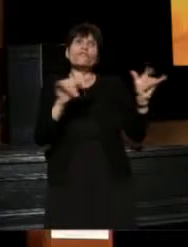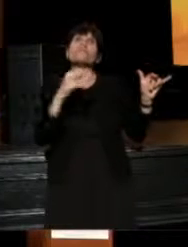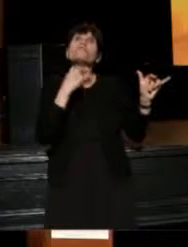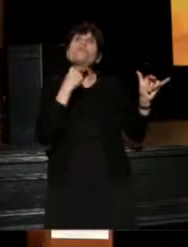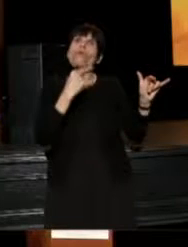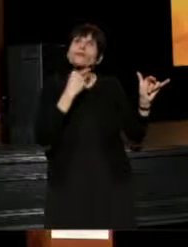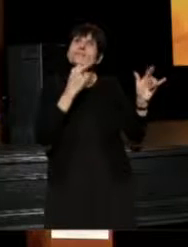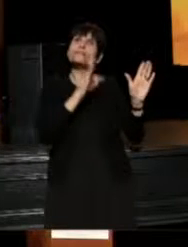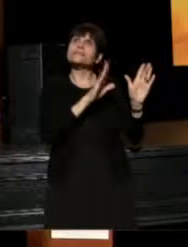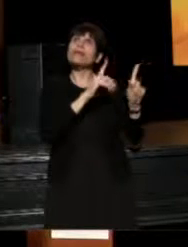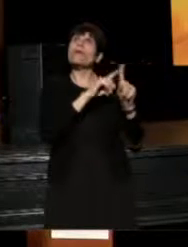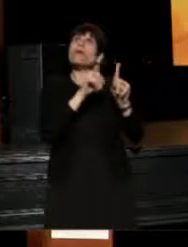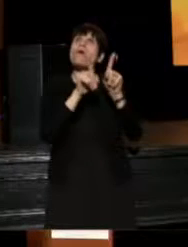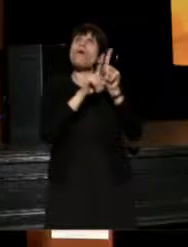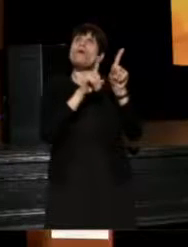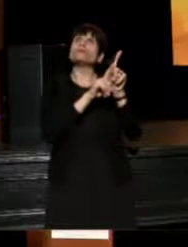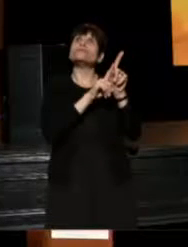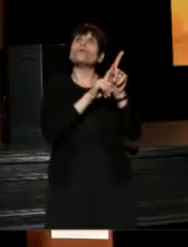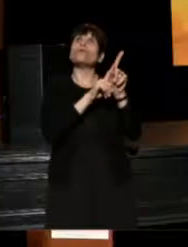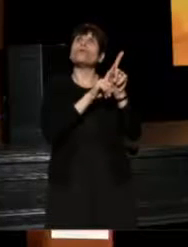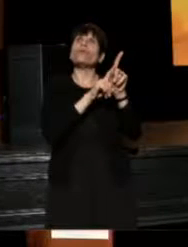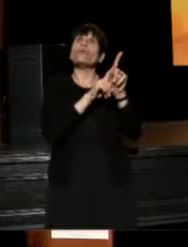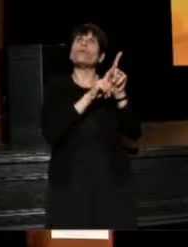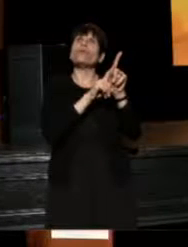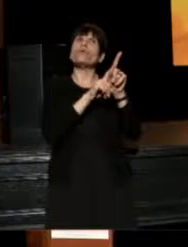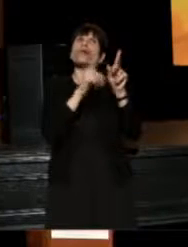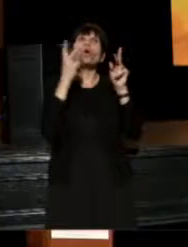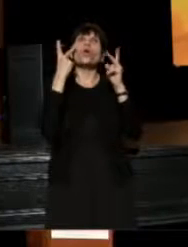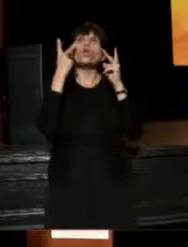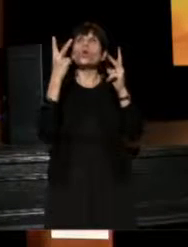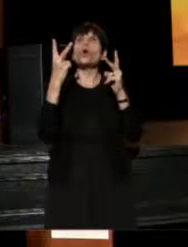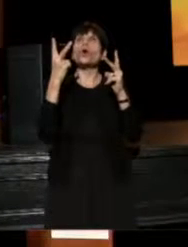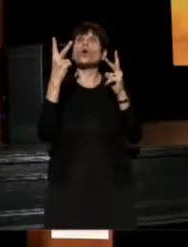but also to look at those who are coming into our field,